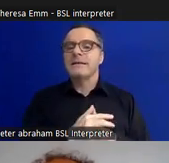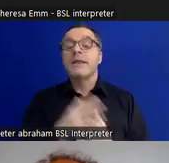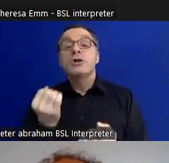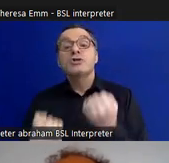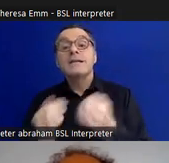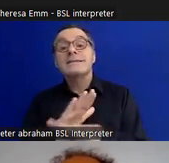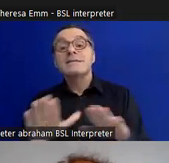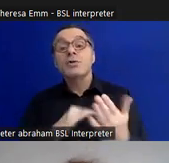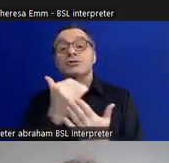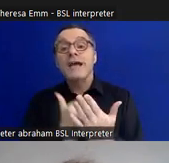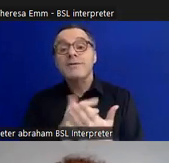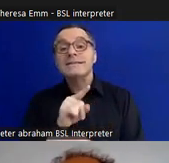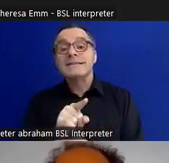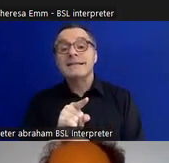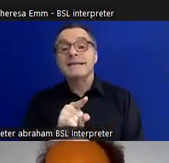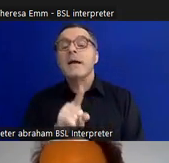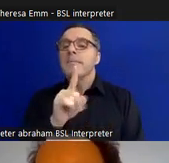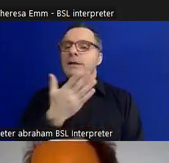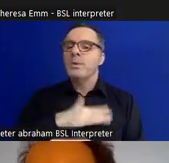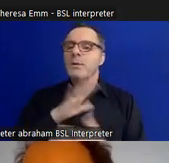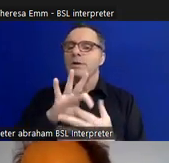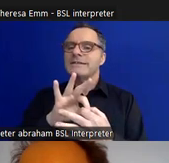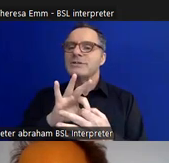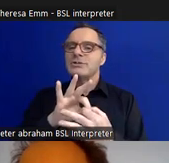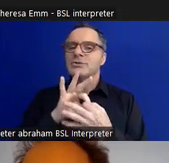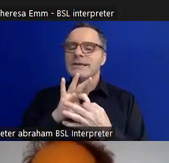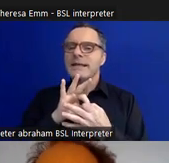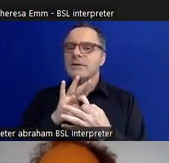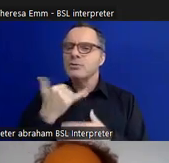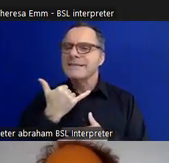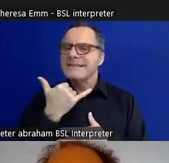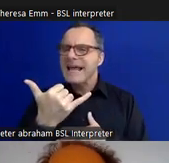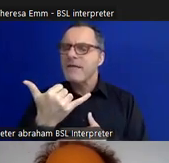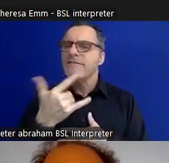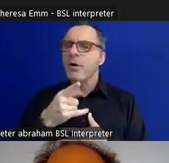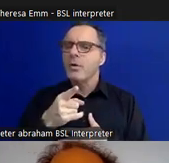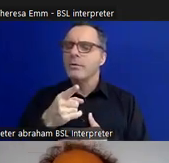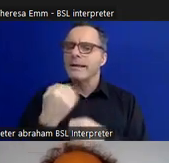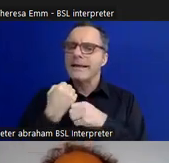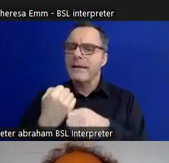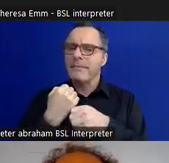but we wanted to link to the Block Telethon campaigns which we have some of the t-shirts,